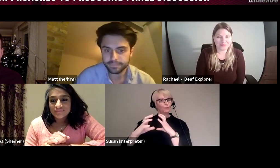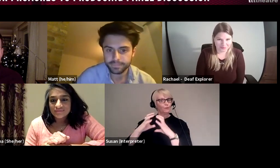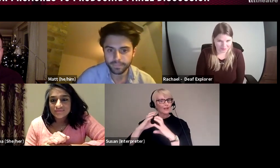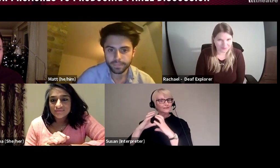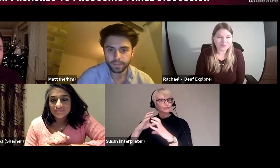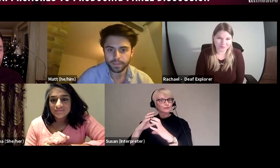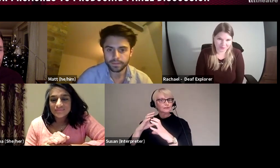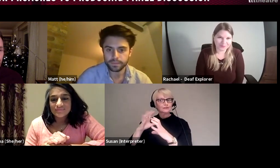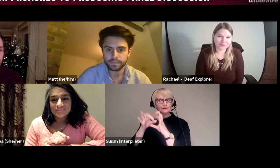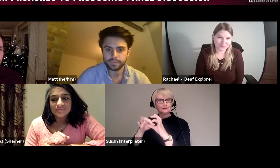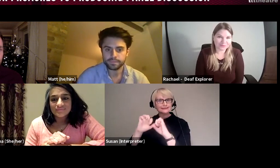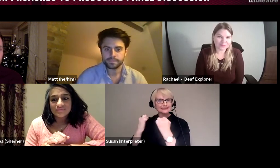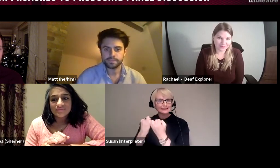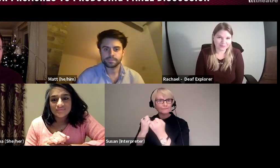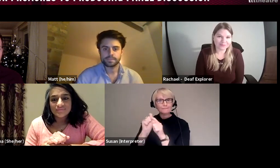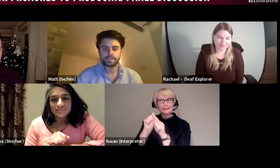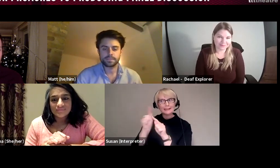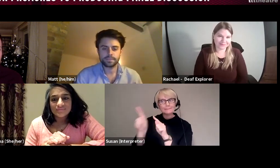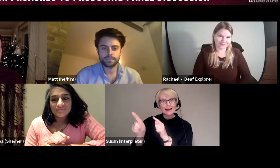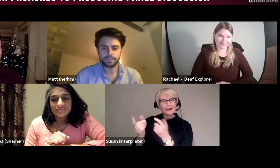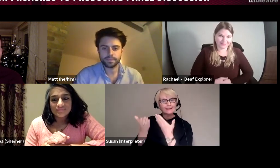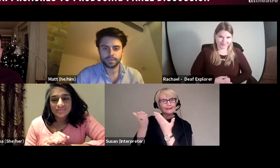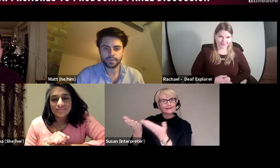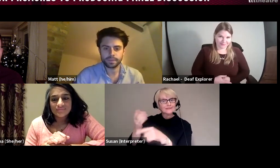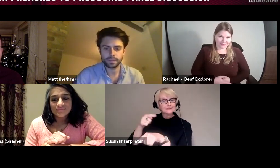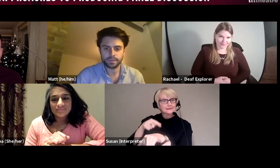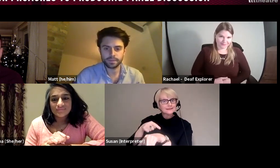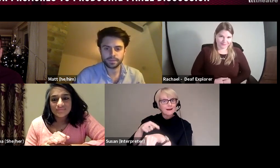allowing time for turnaround, making good time to deliver the planning,